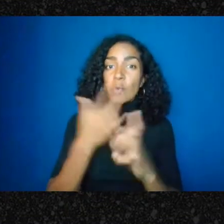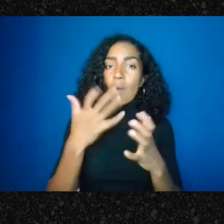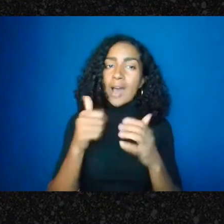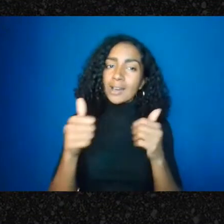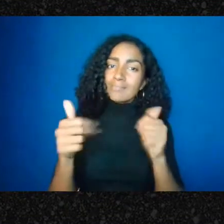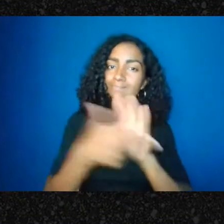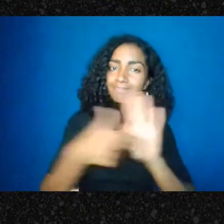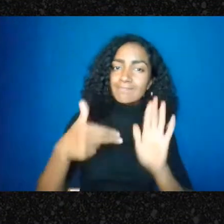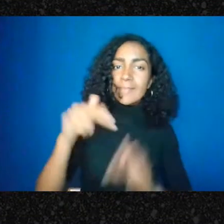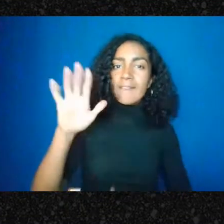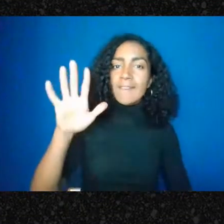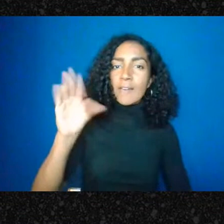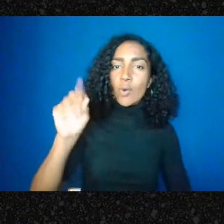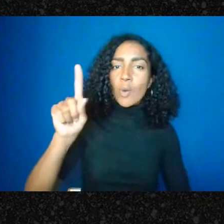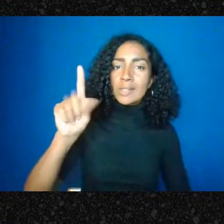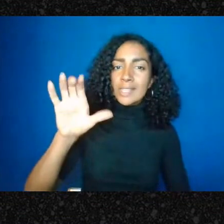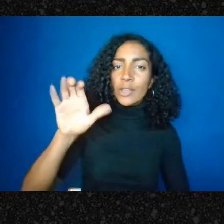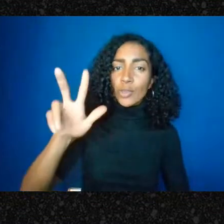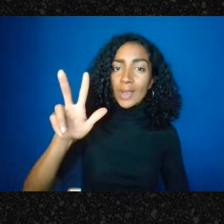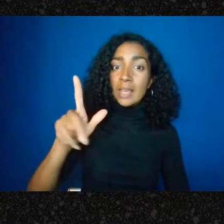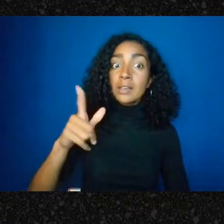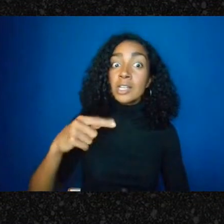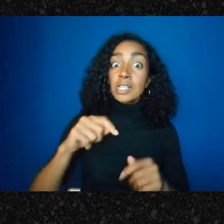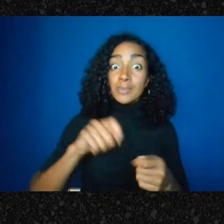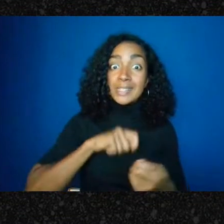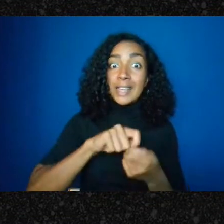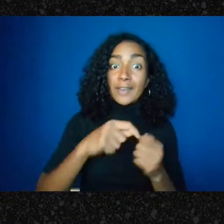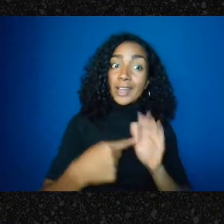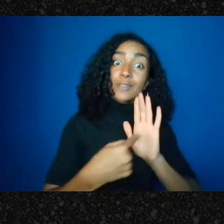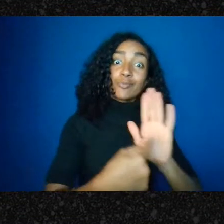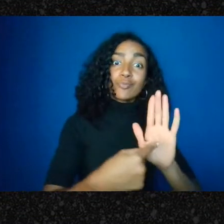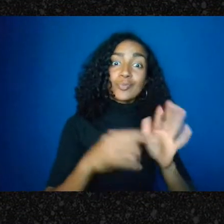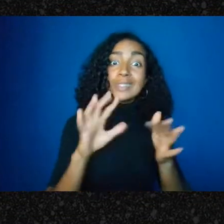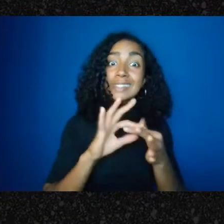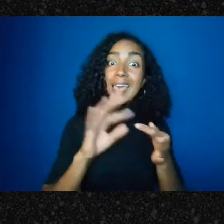of specifically serving undocumented communities but if it's sort of a general purpose fund and you